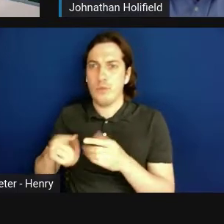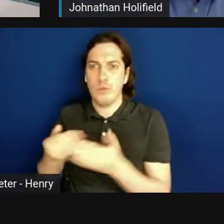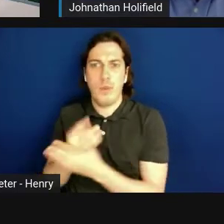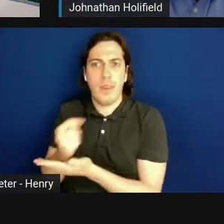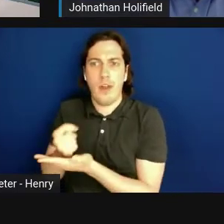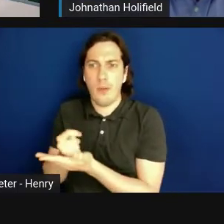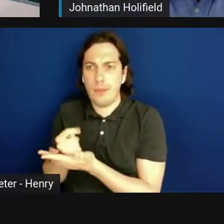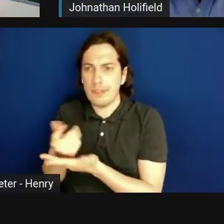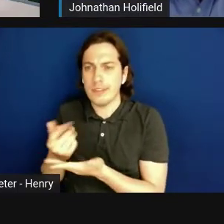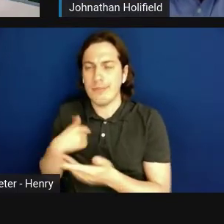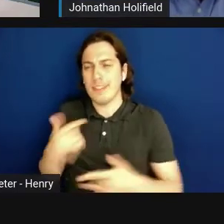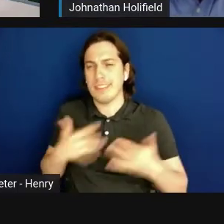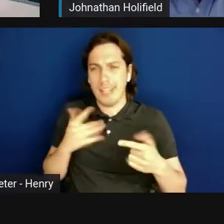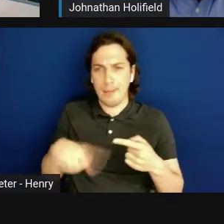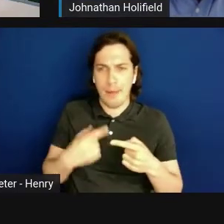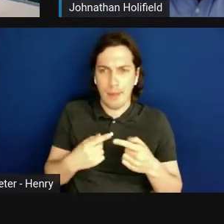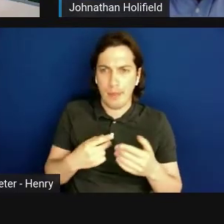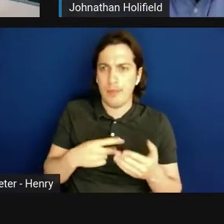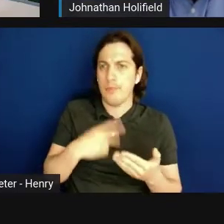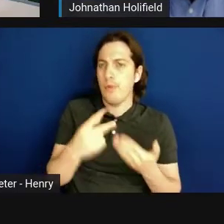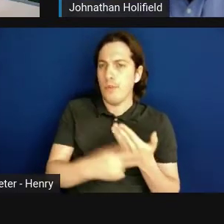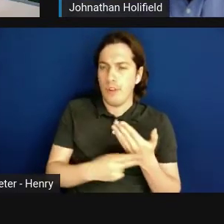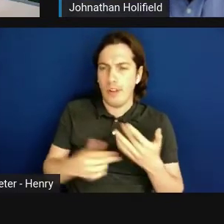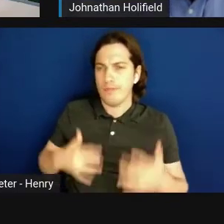and excited about telling my experiences with it.